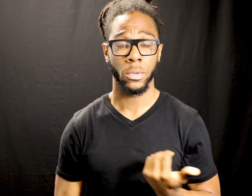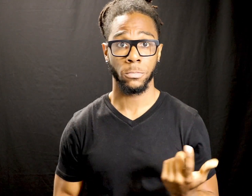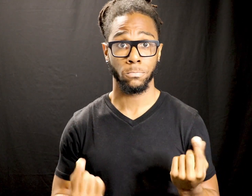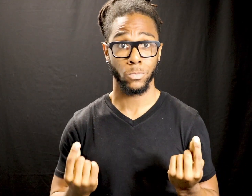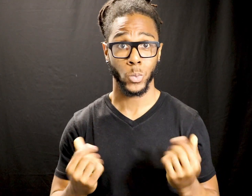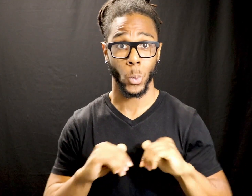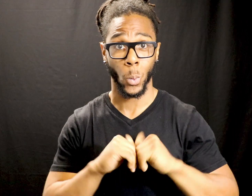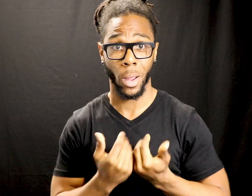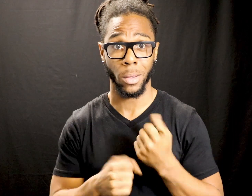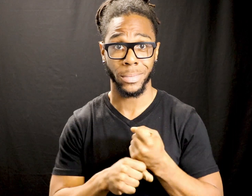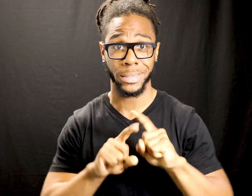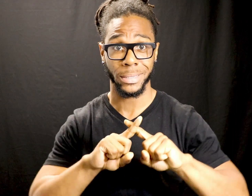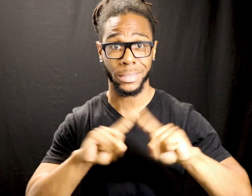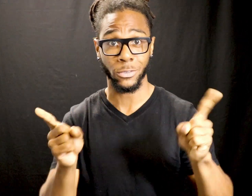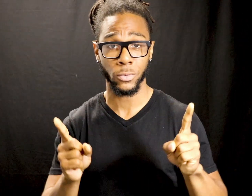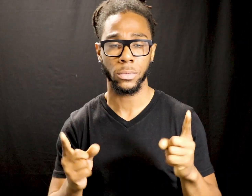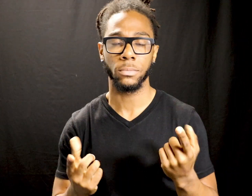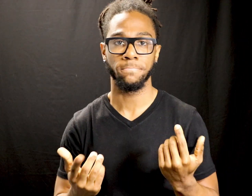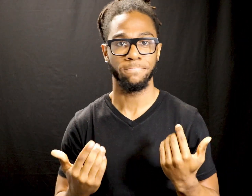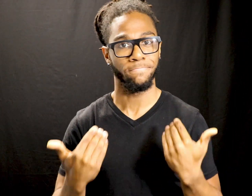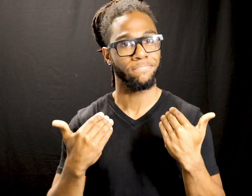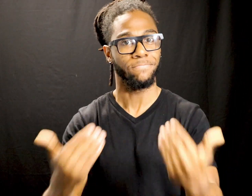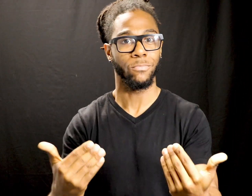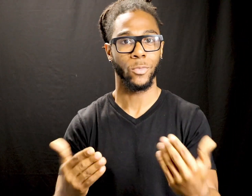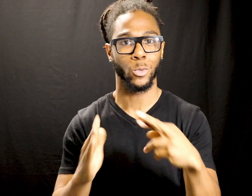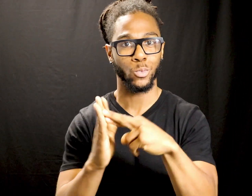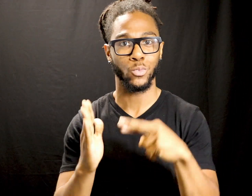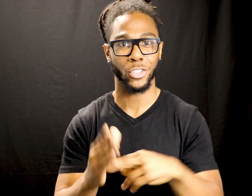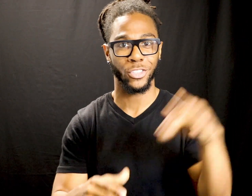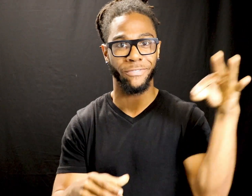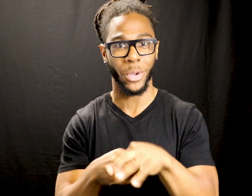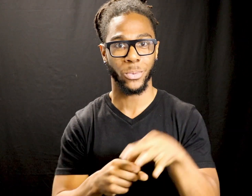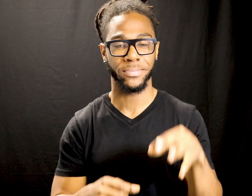How do we start? Register to vote.